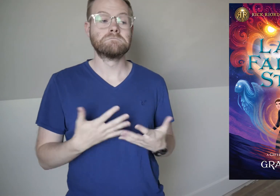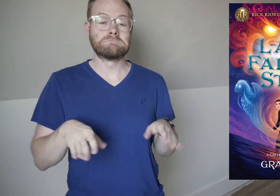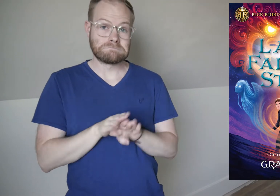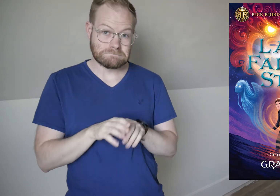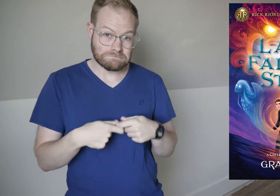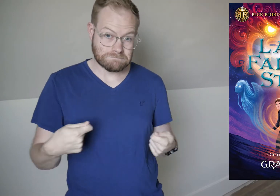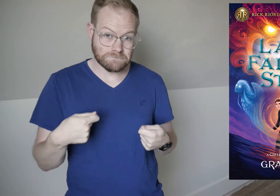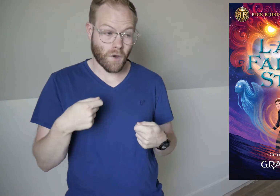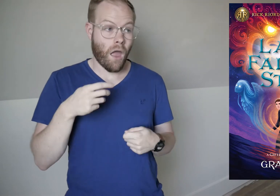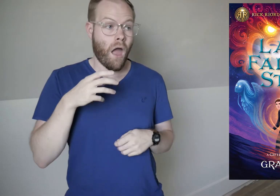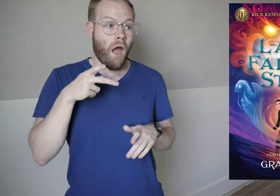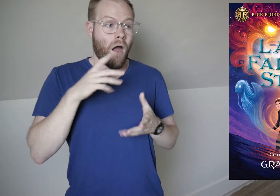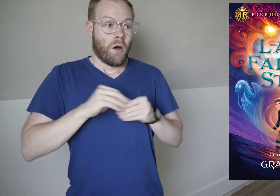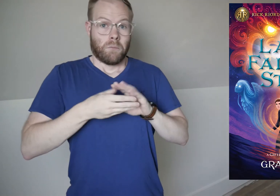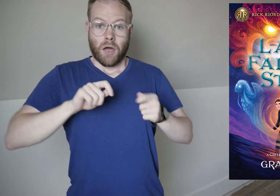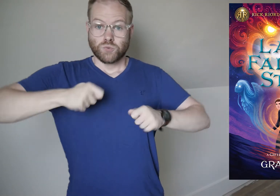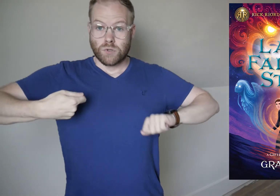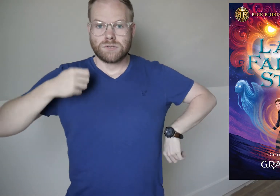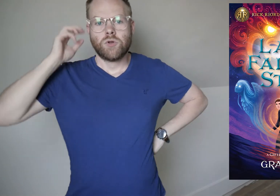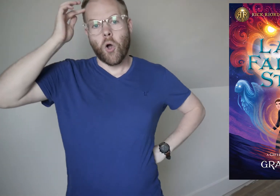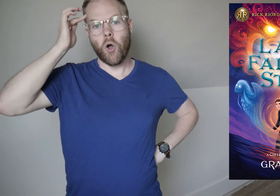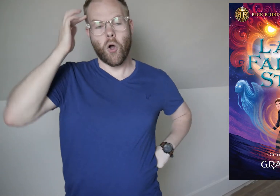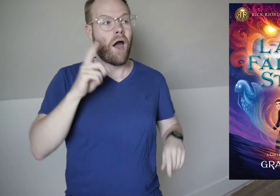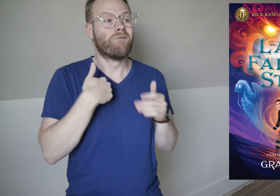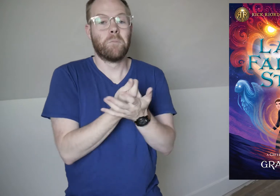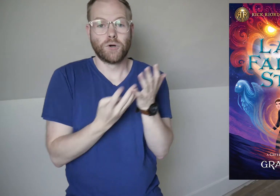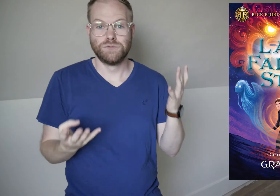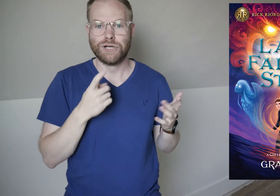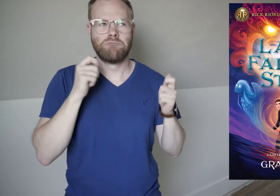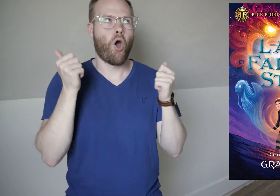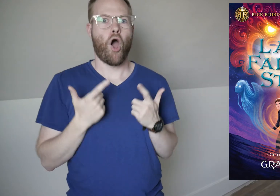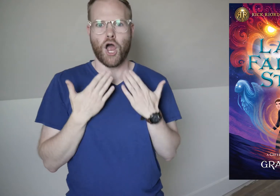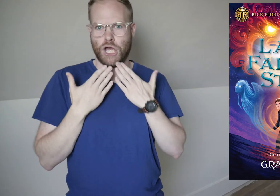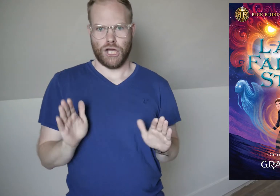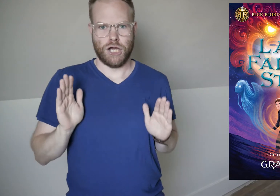To end, the plot twists!! There are multiple, and they’re all good!